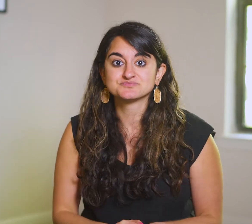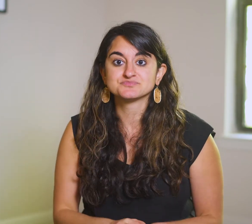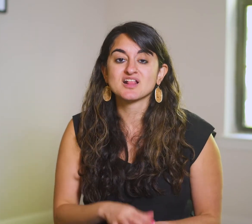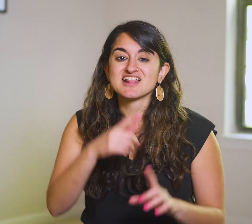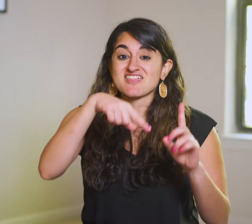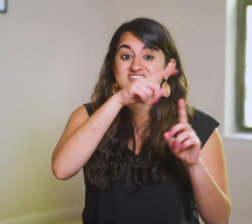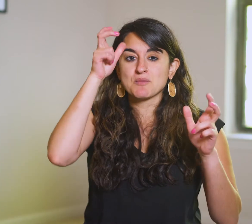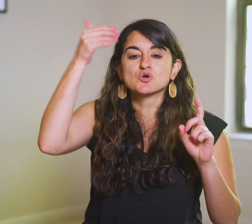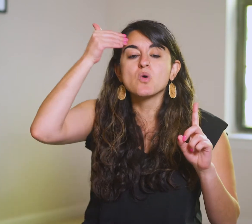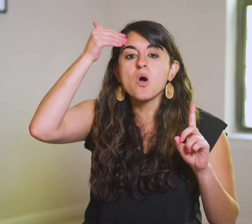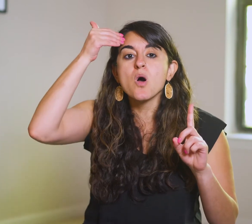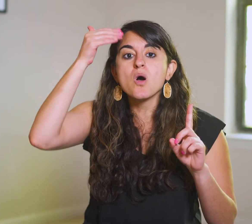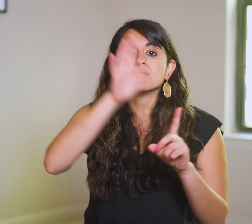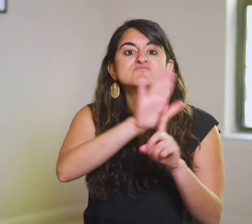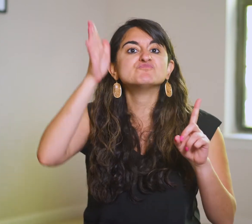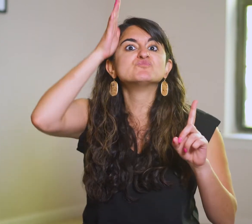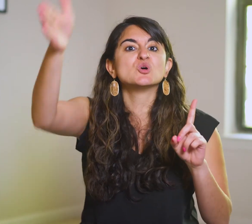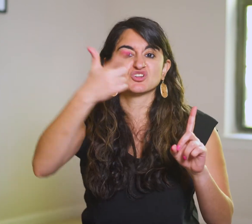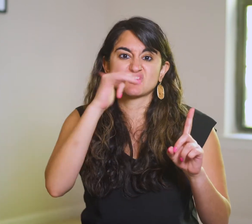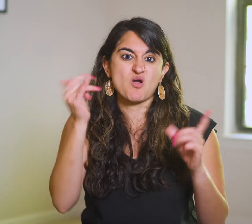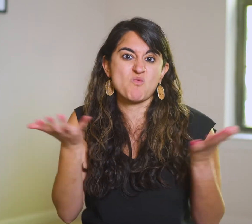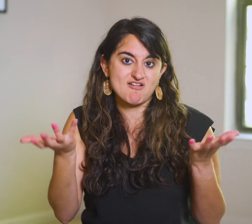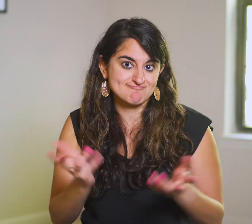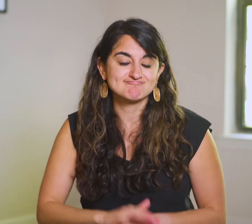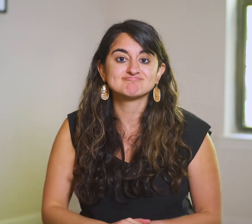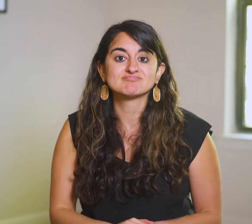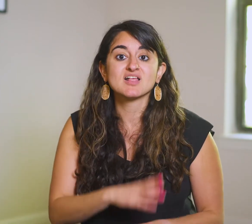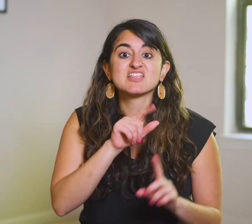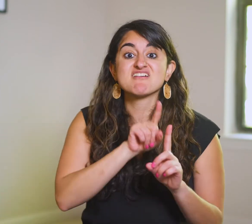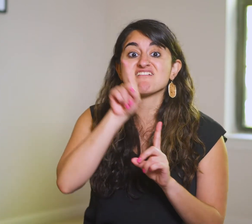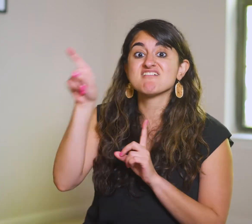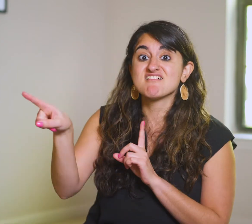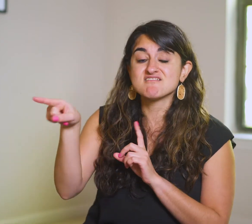They know what awaits them in the future, and they ask,